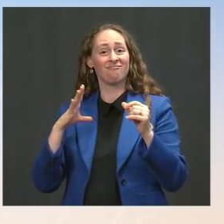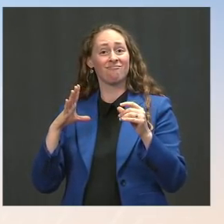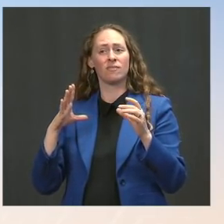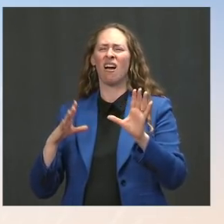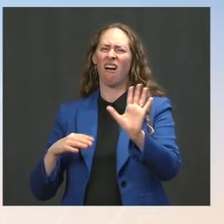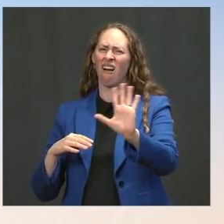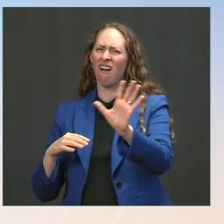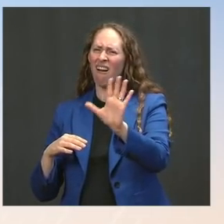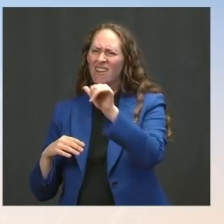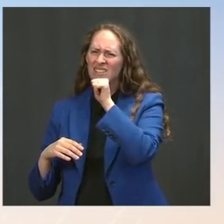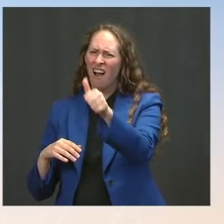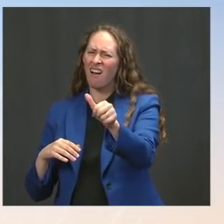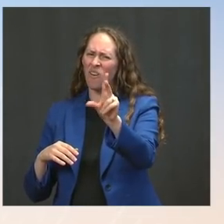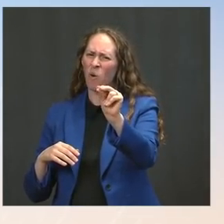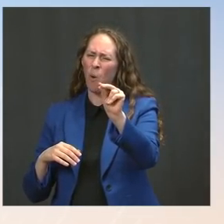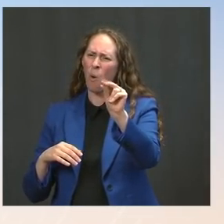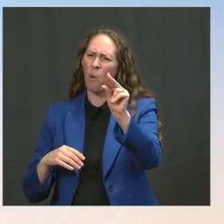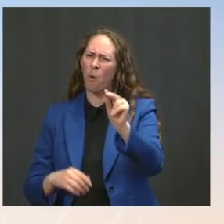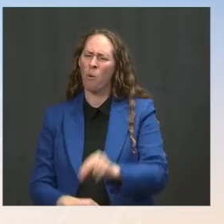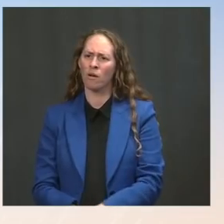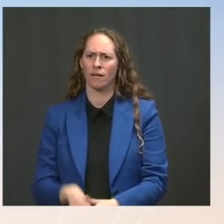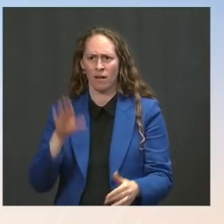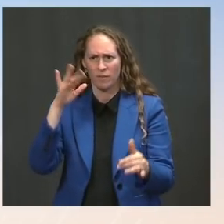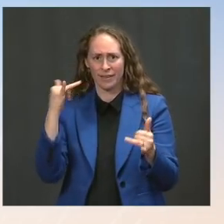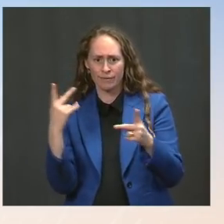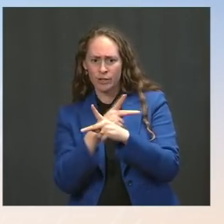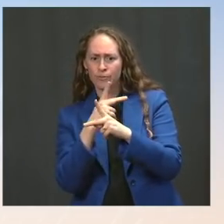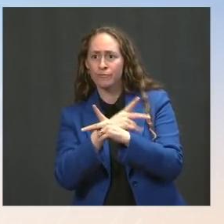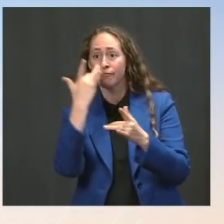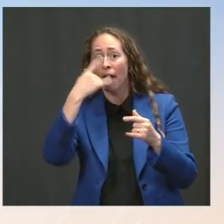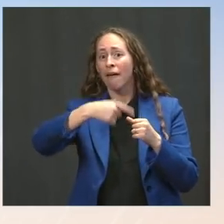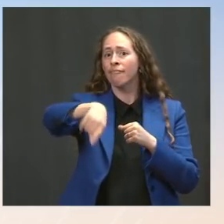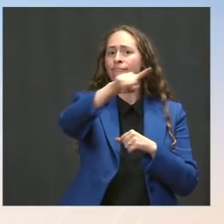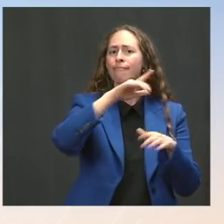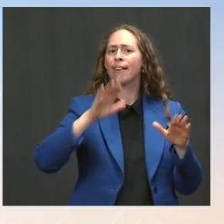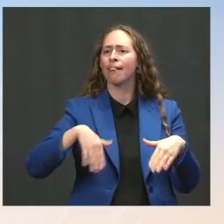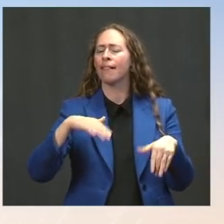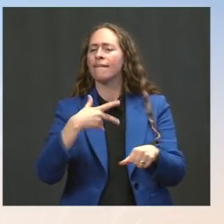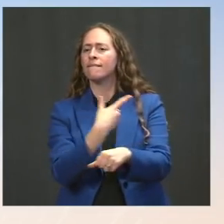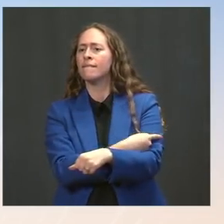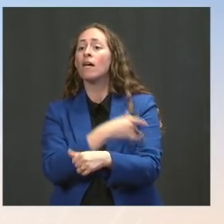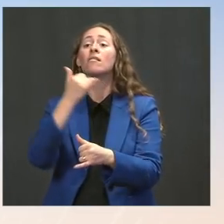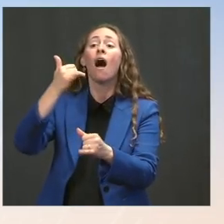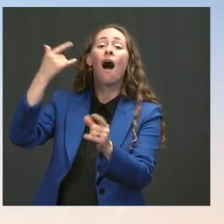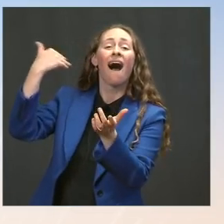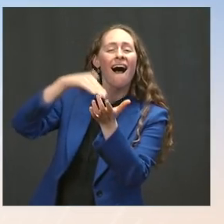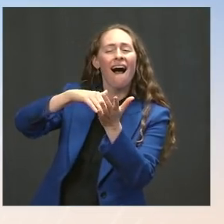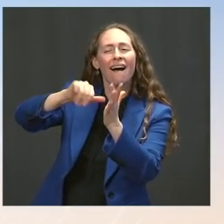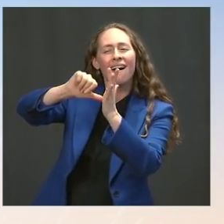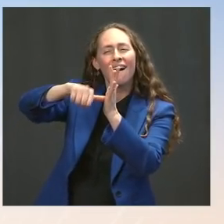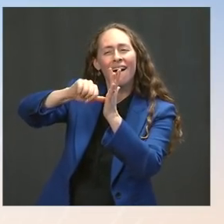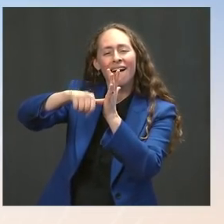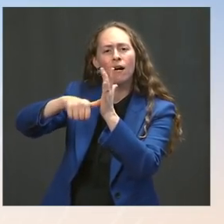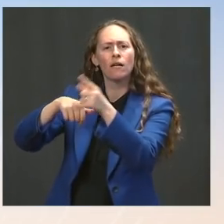particularly among those who are unvaccinated. And again, they base their decisions on data, on health and medical expertise,